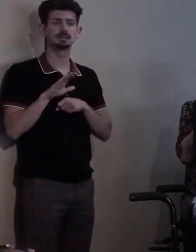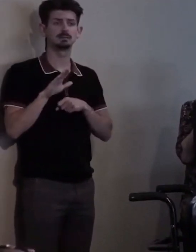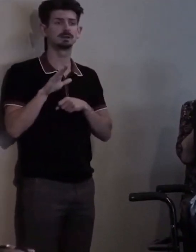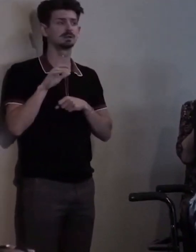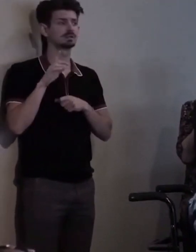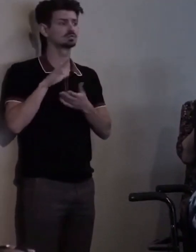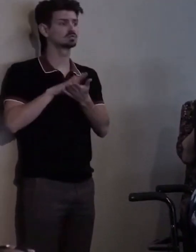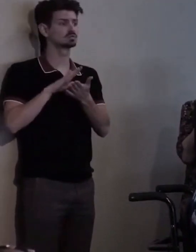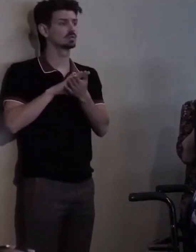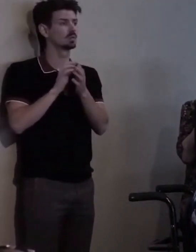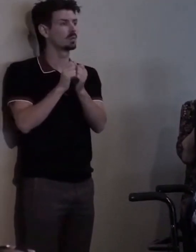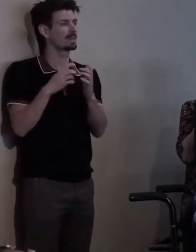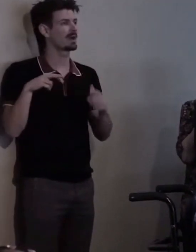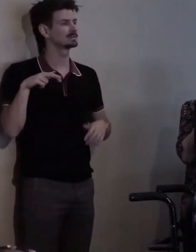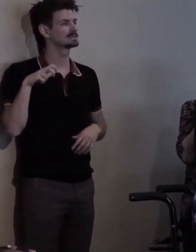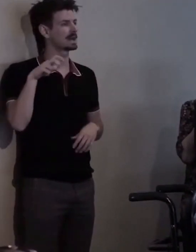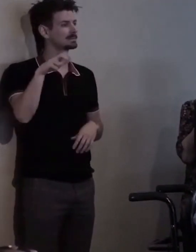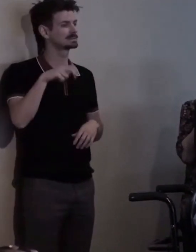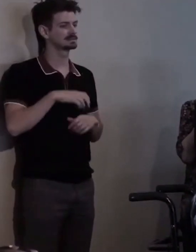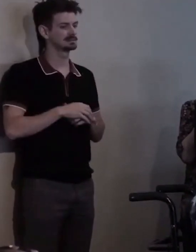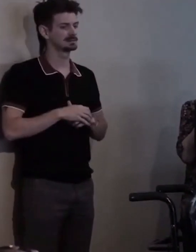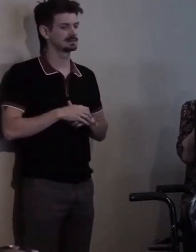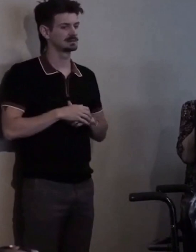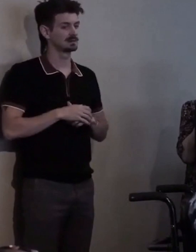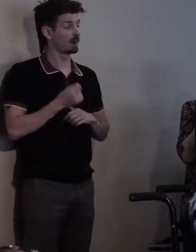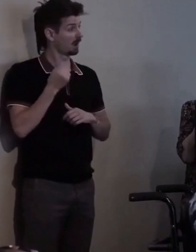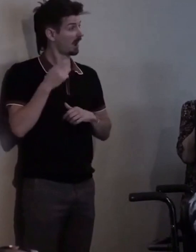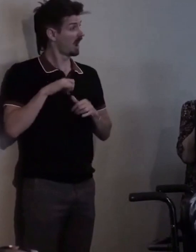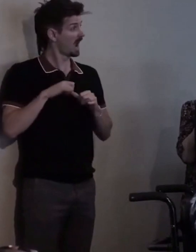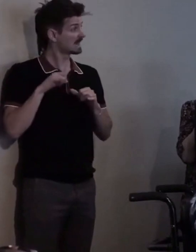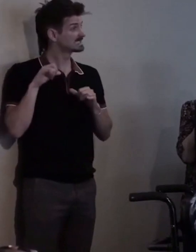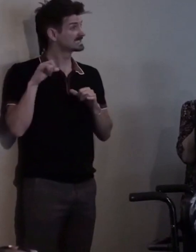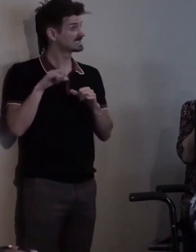But at least I stayed in the school district in regular school,